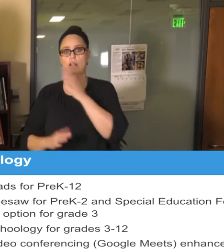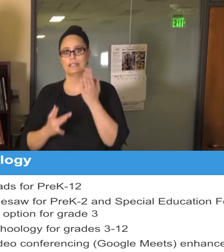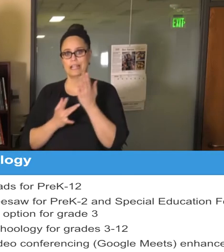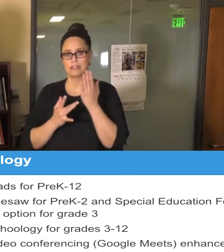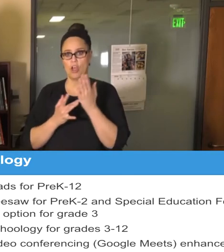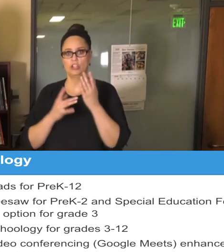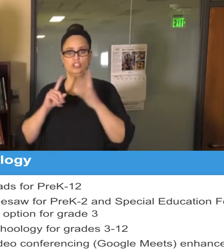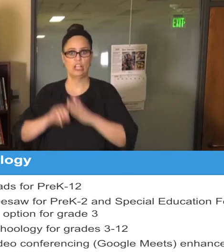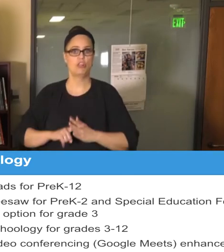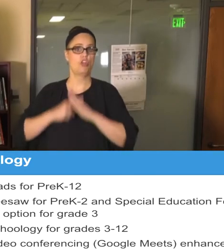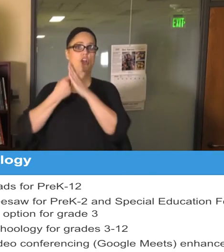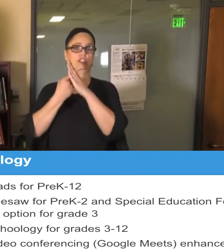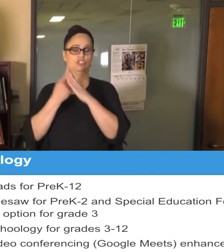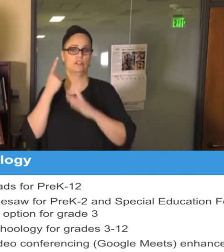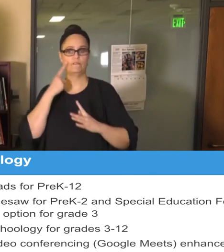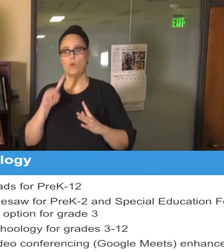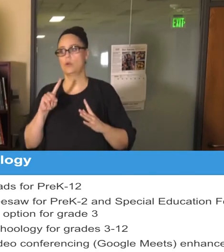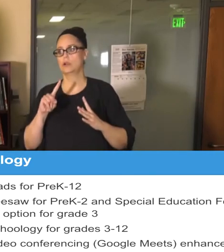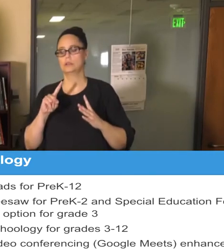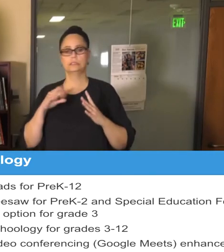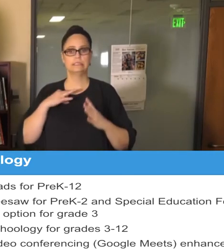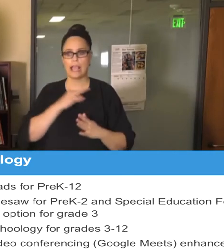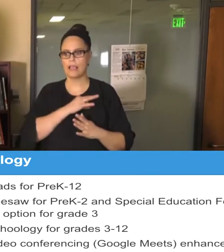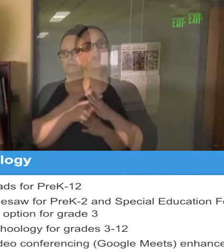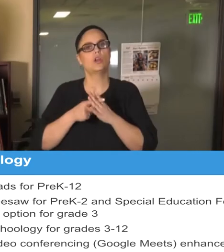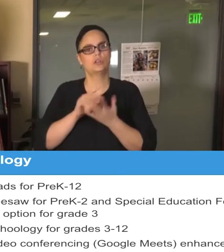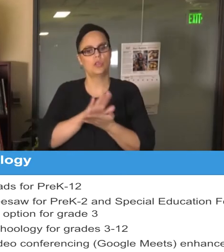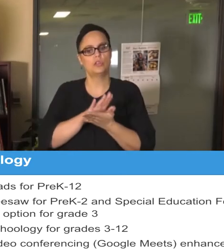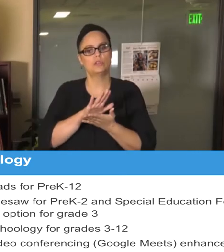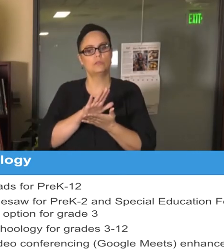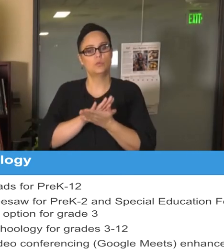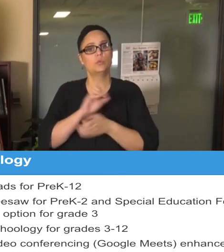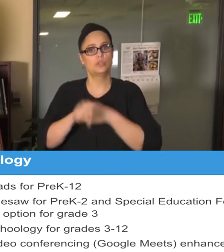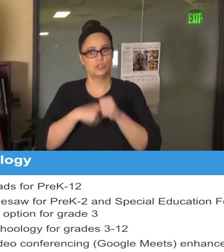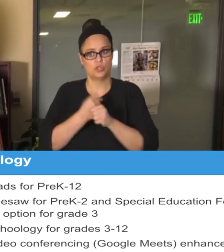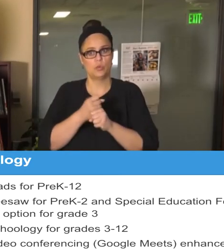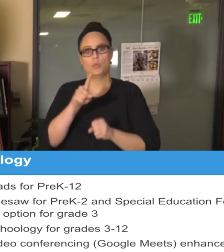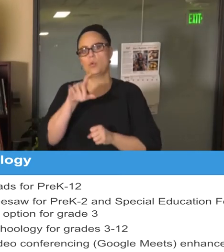families so that we can share this information with you Distance Learning with added support,